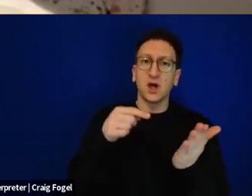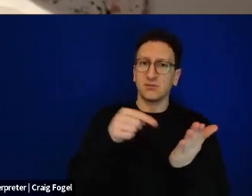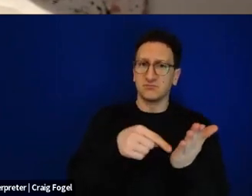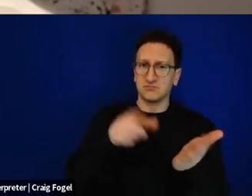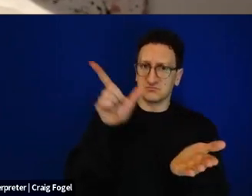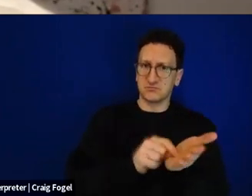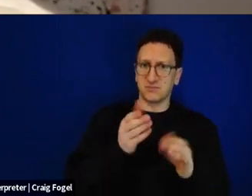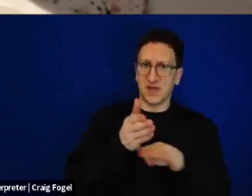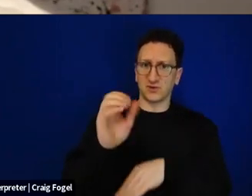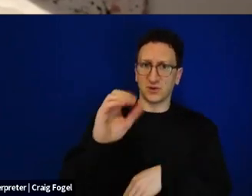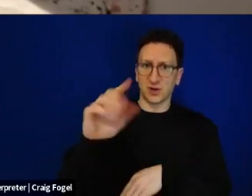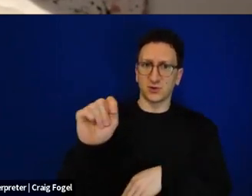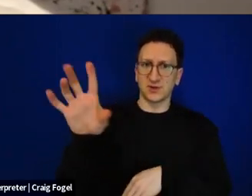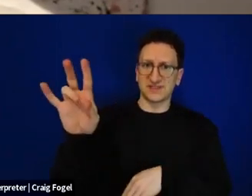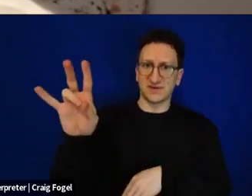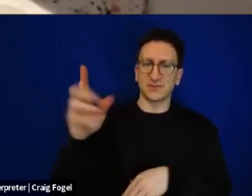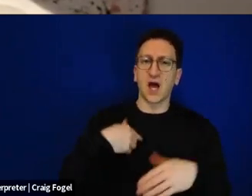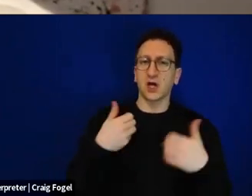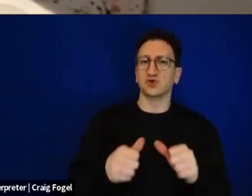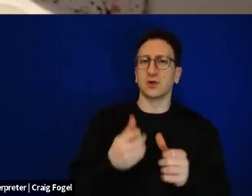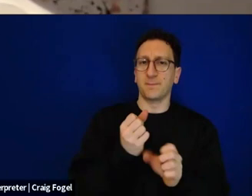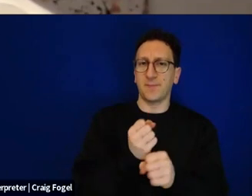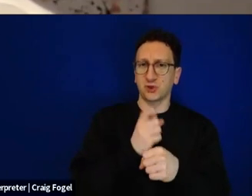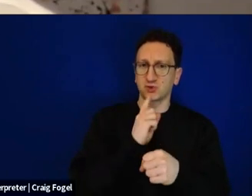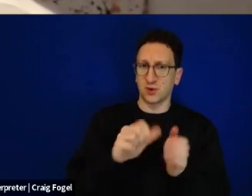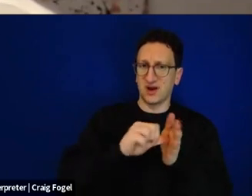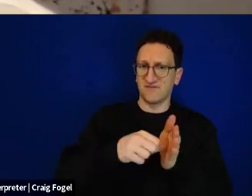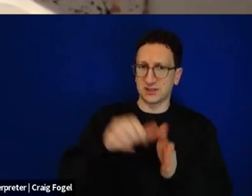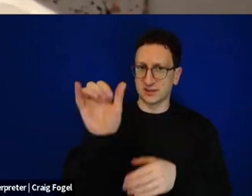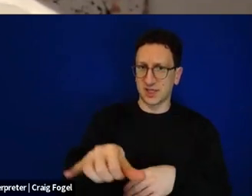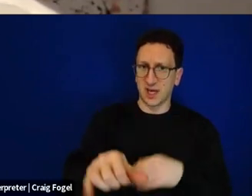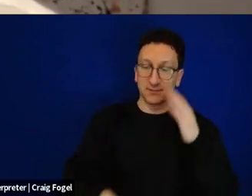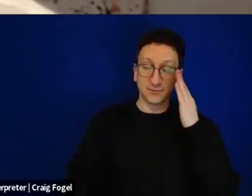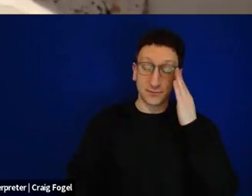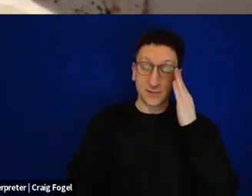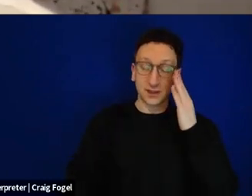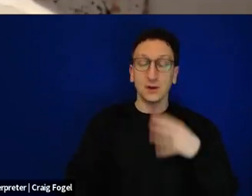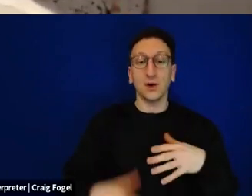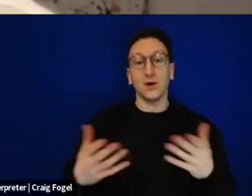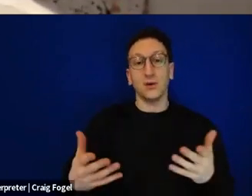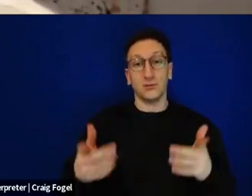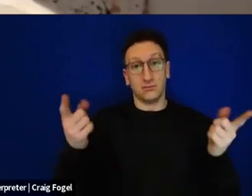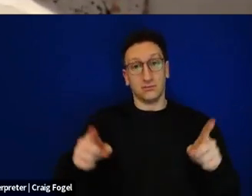different stories and those different elements. And one of the first things I did is make my way